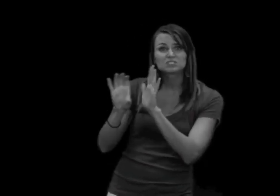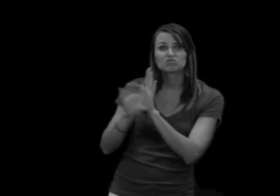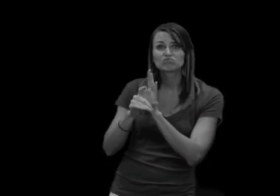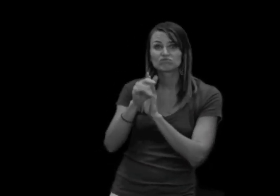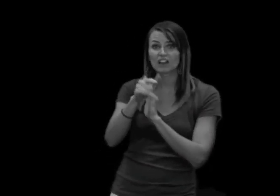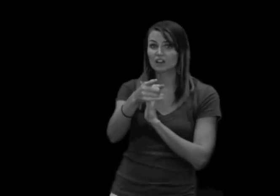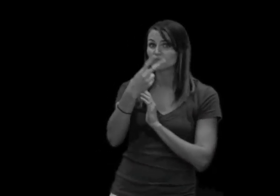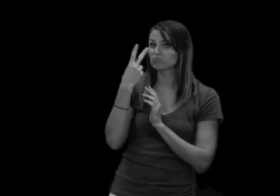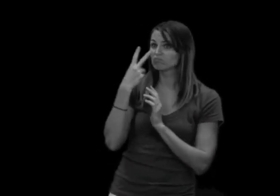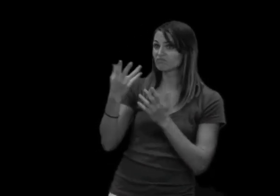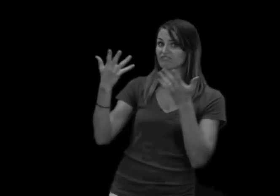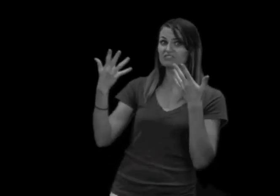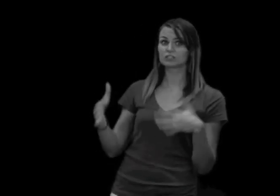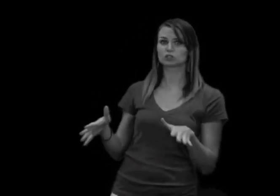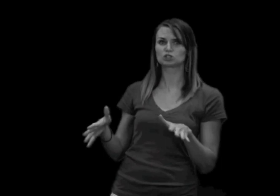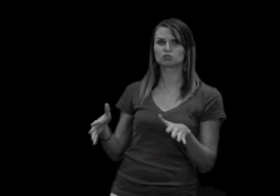Go ahead and discuss it amongst yourselves.